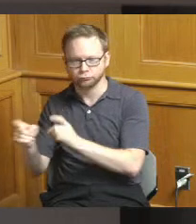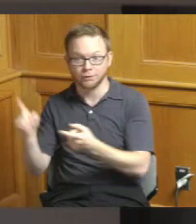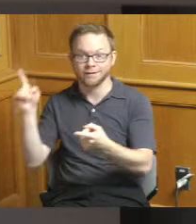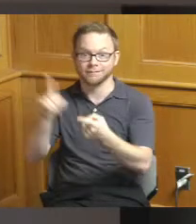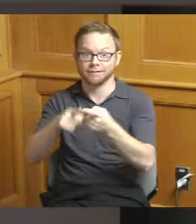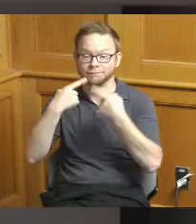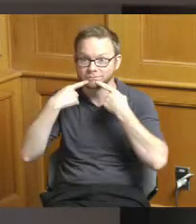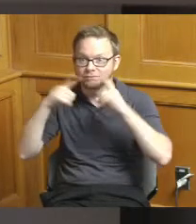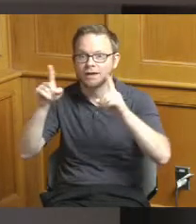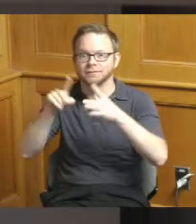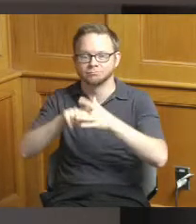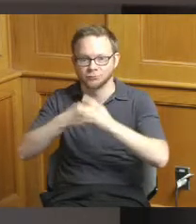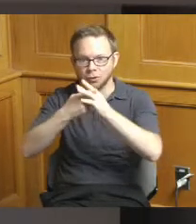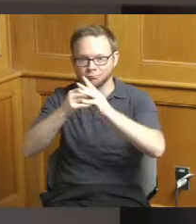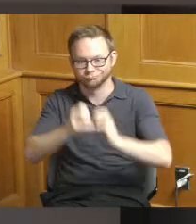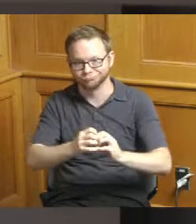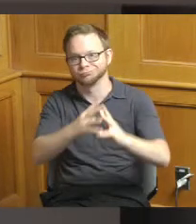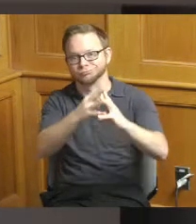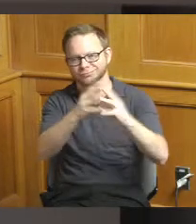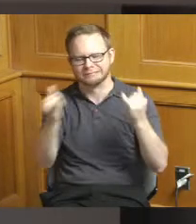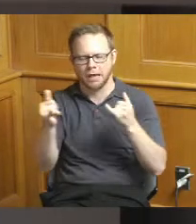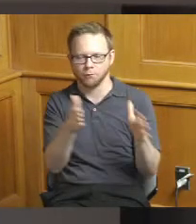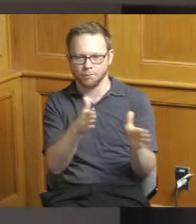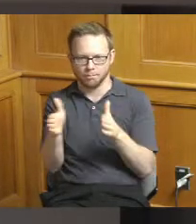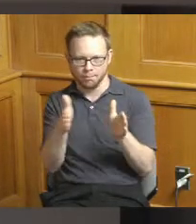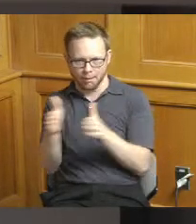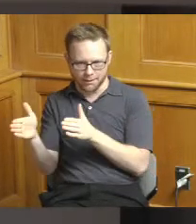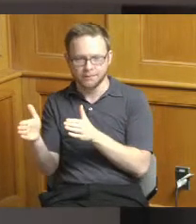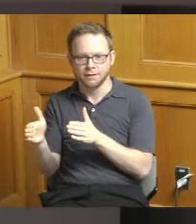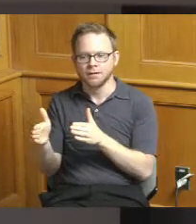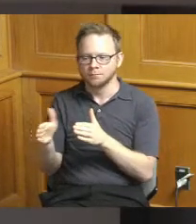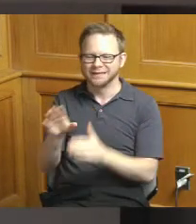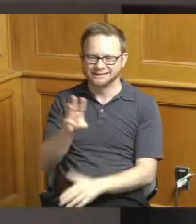they are they are projecting 66 million total investment for this site sorry I just saw it it